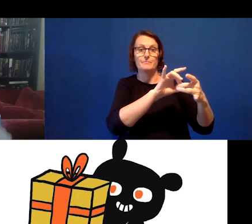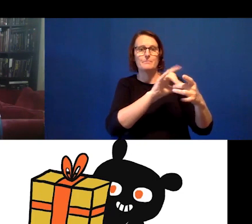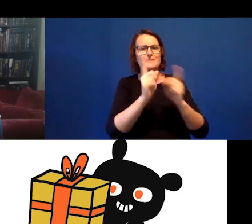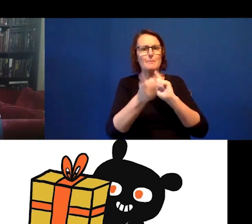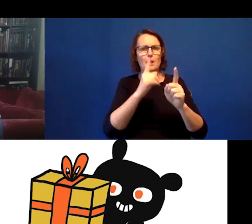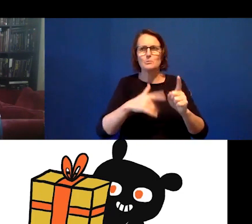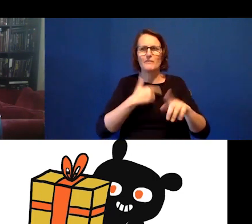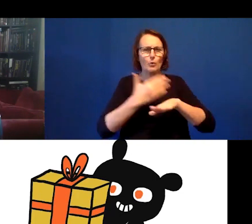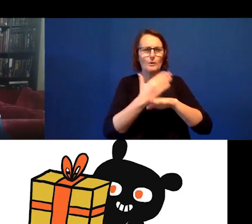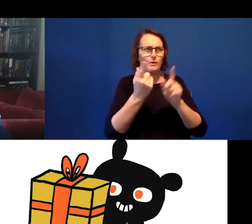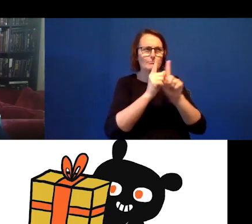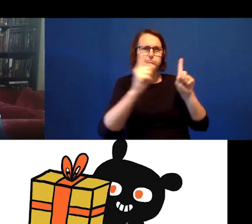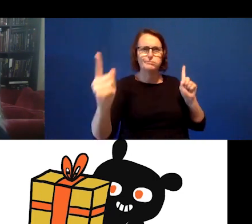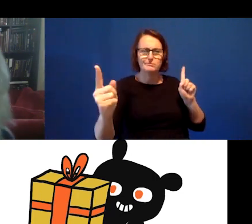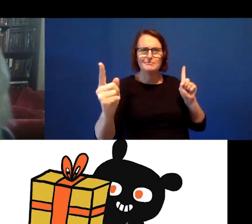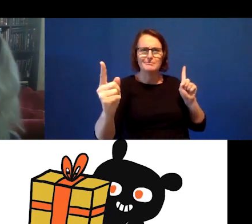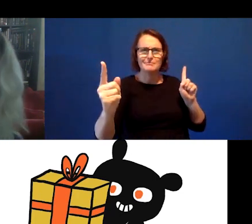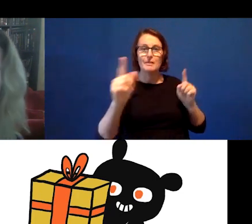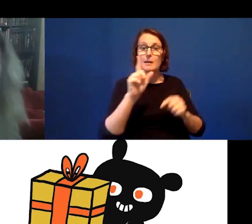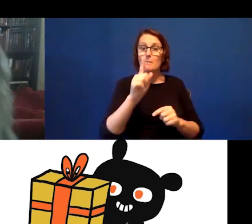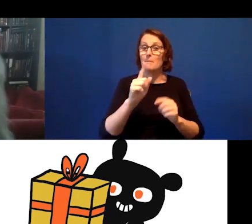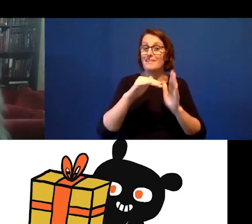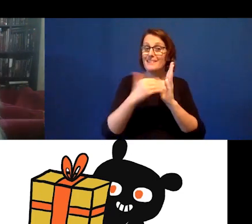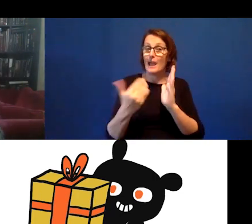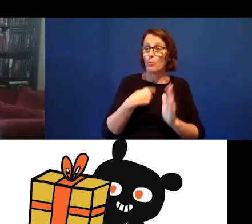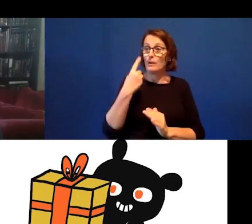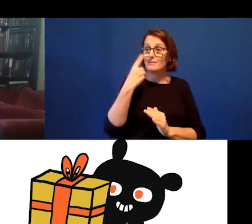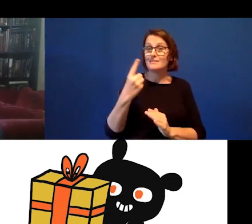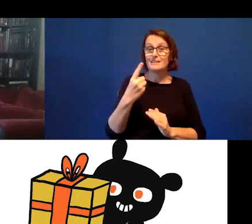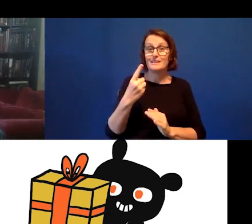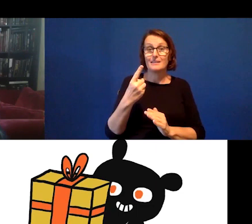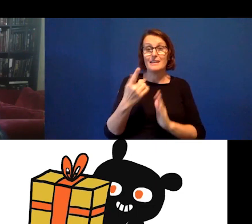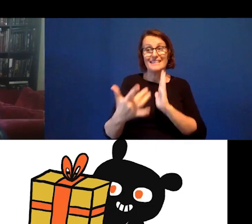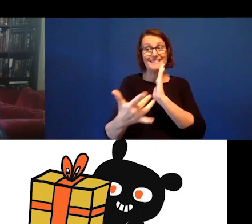see network technologies is doing is helping us relearn our